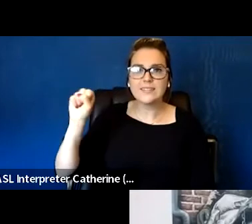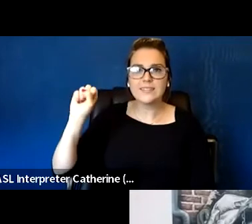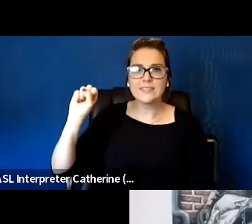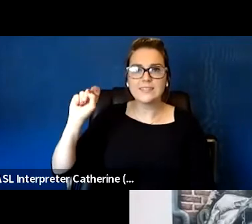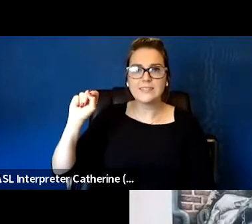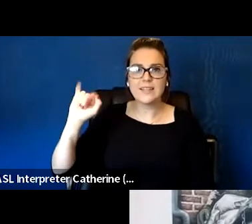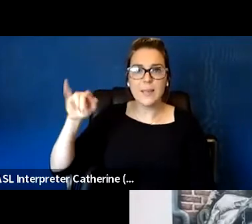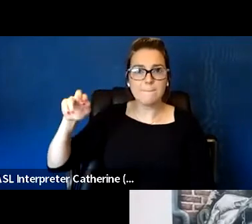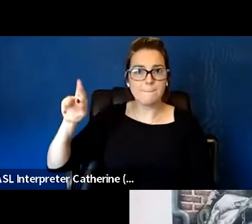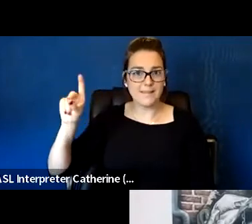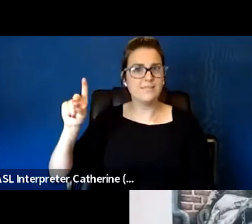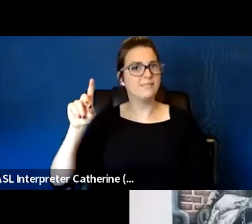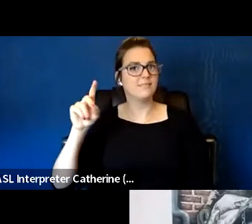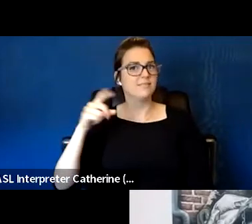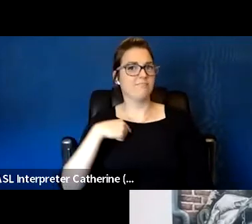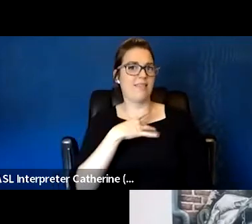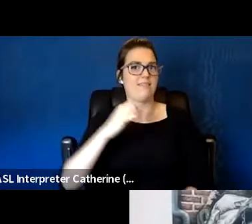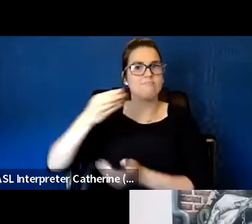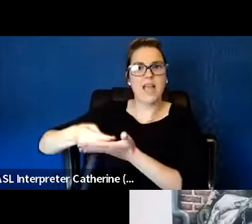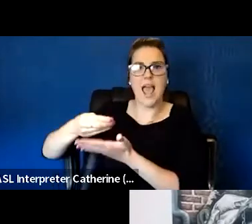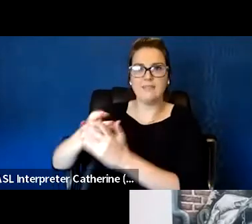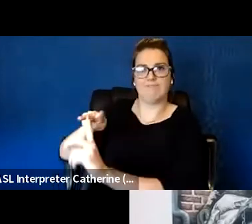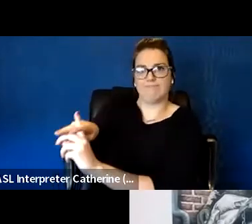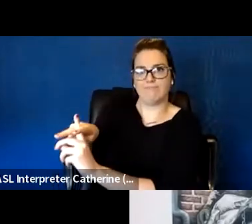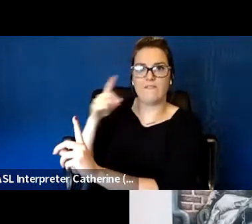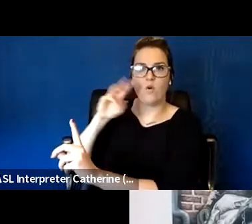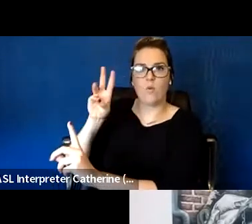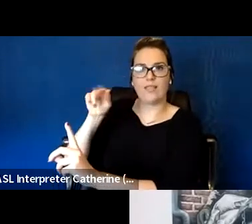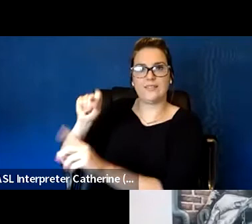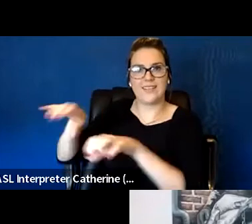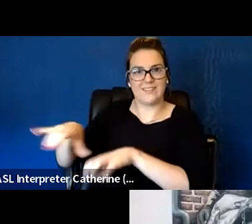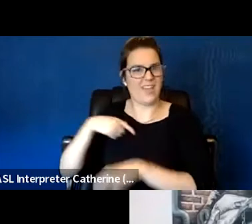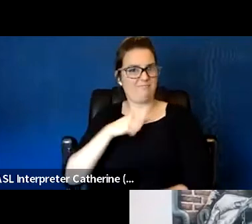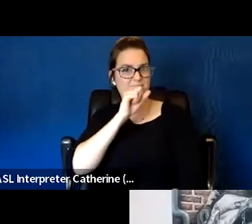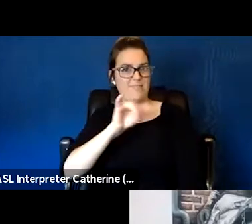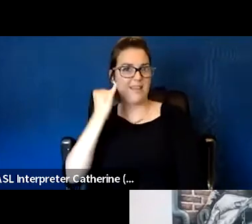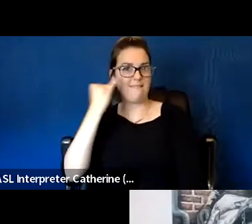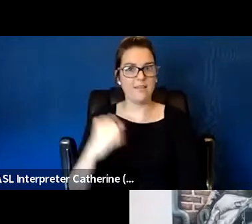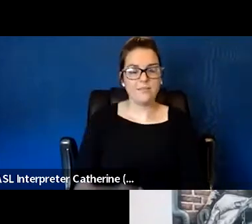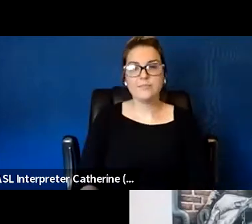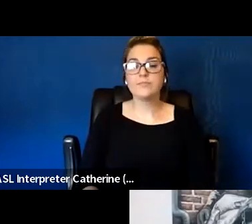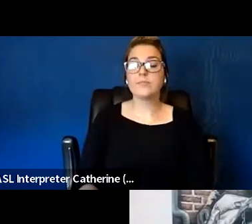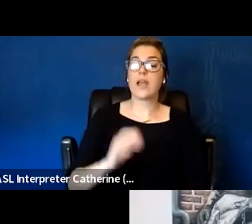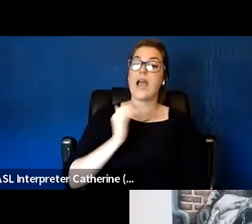I also thought I'd share, I think, some real time things that I'm implementing with our teams here